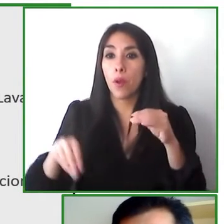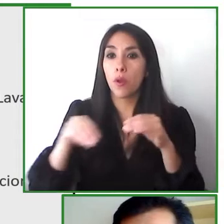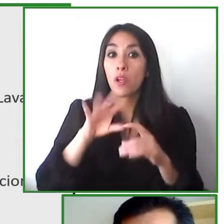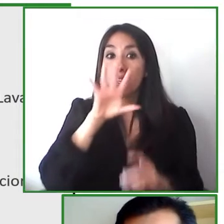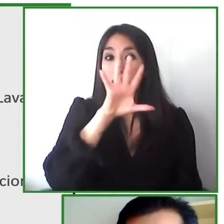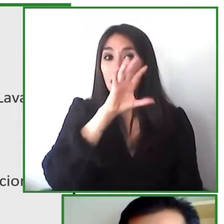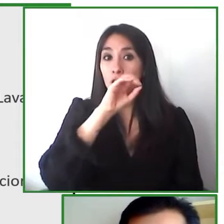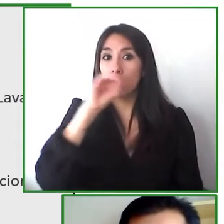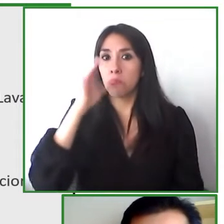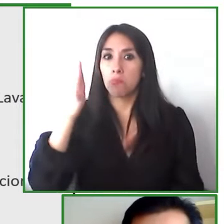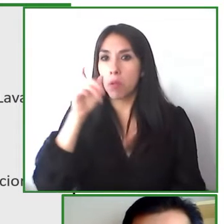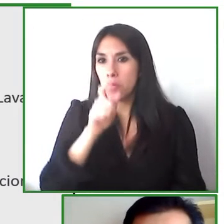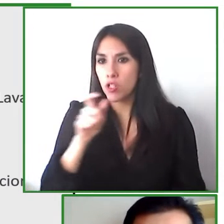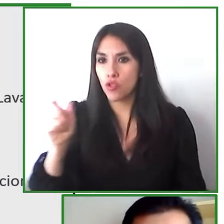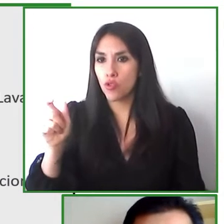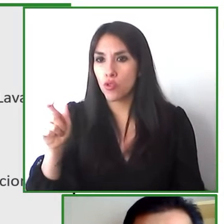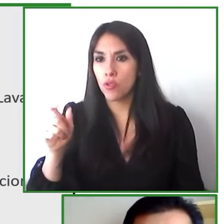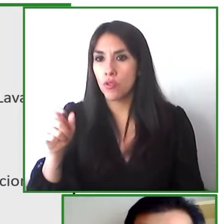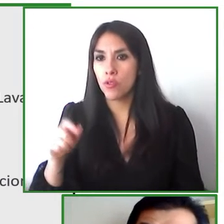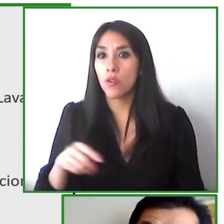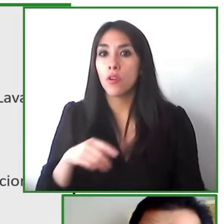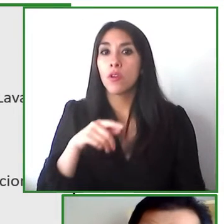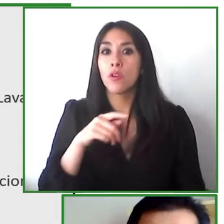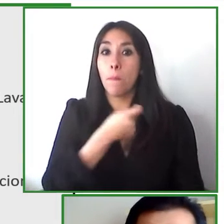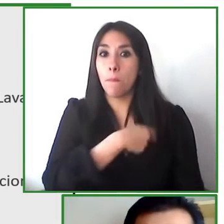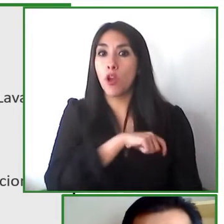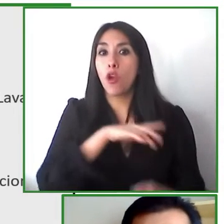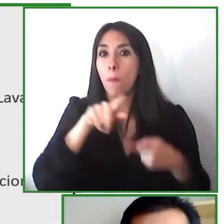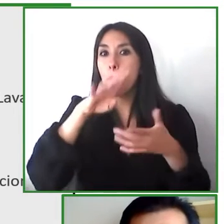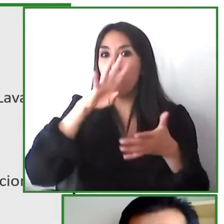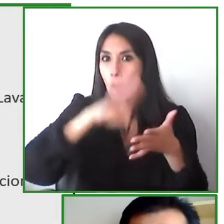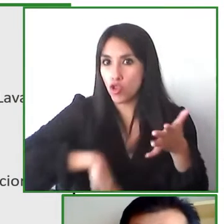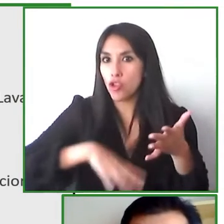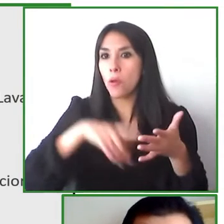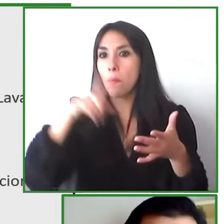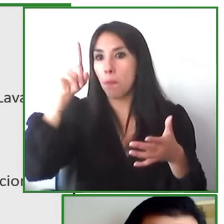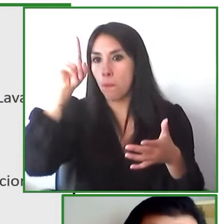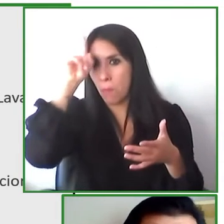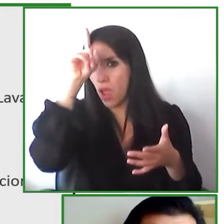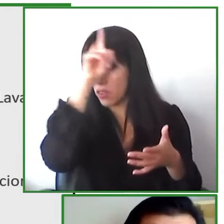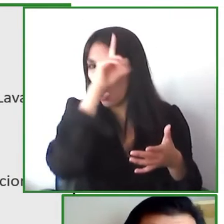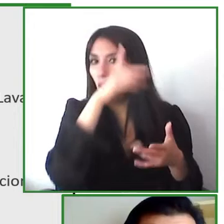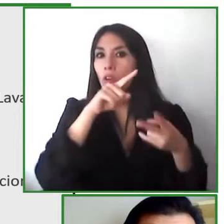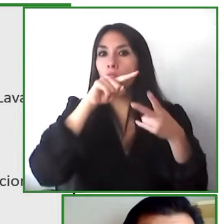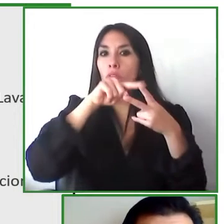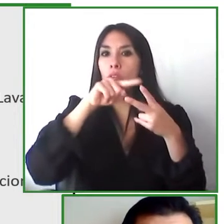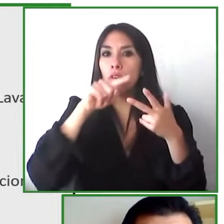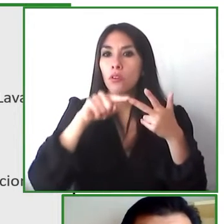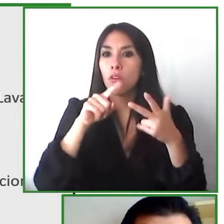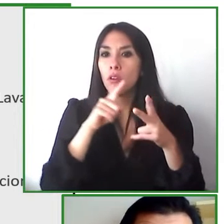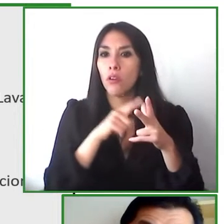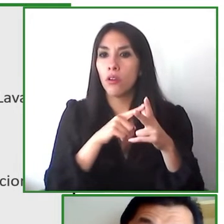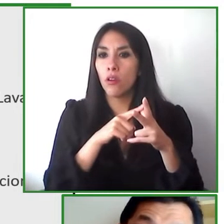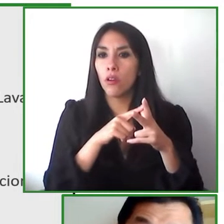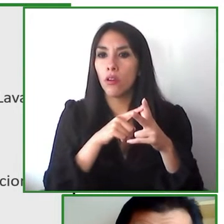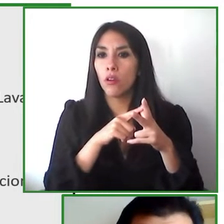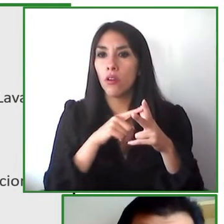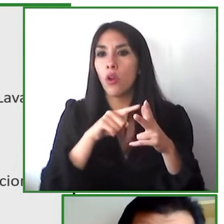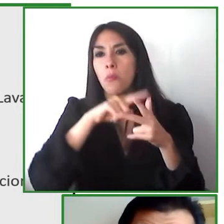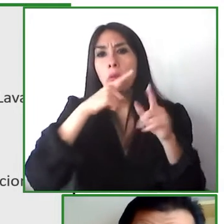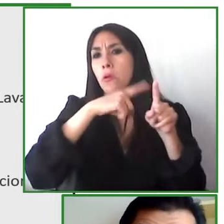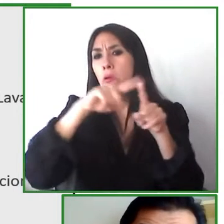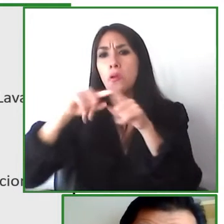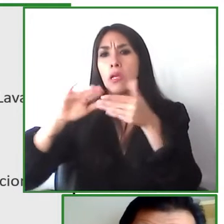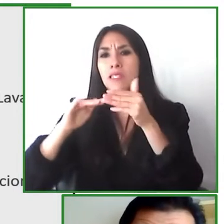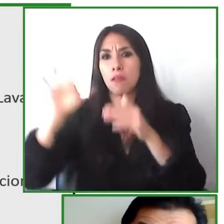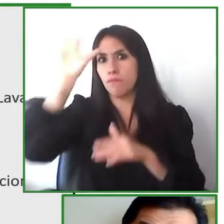in barcelona madrid malaga vigo in spain and canada our clients are